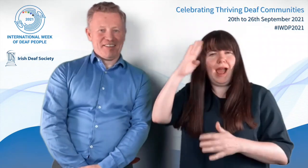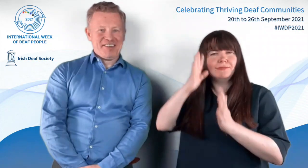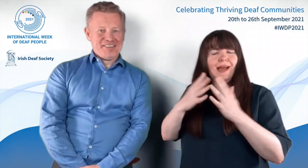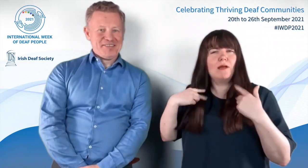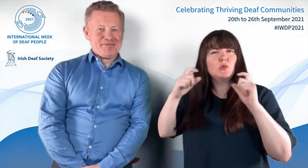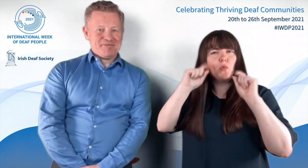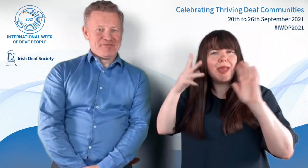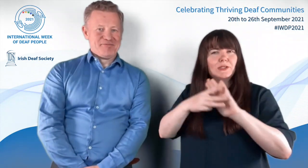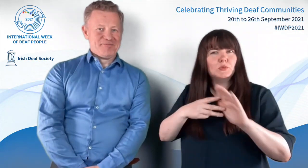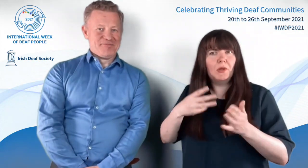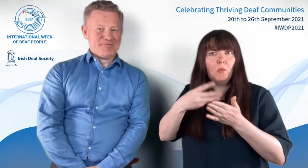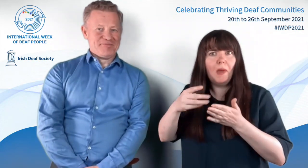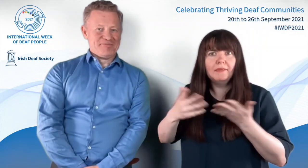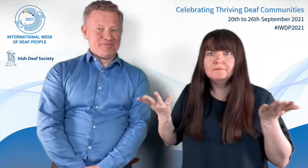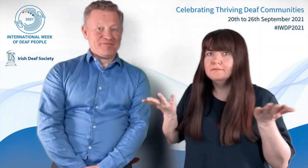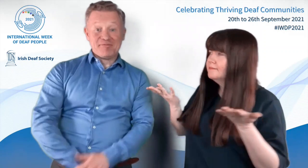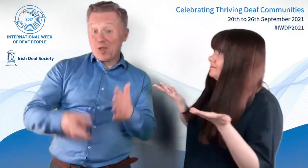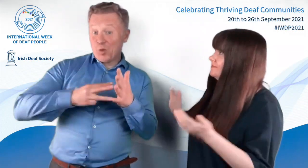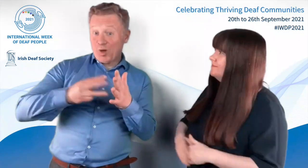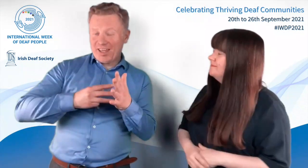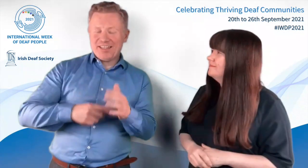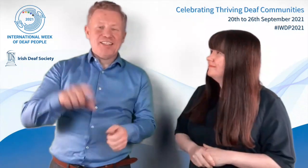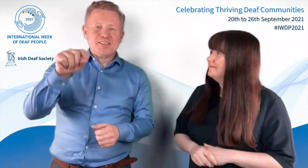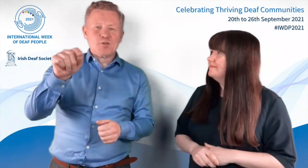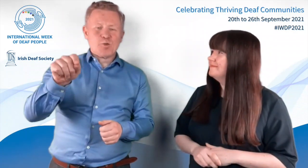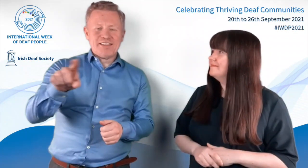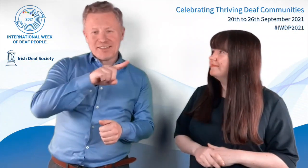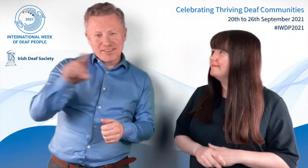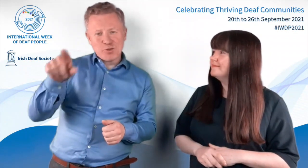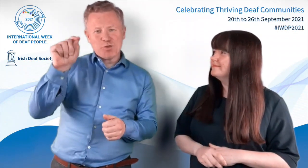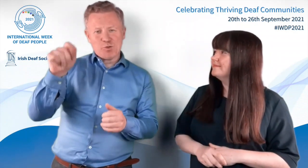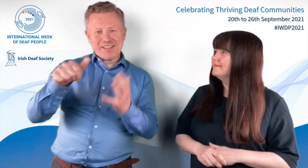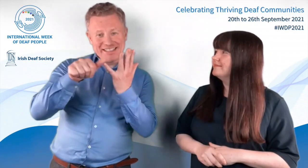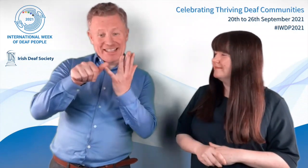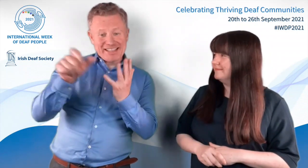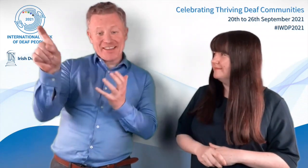during ISL Awareness Week and when is that. John? [John]: It's the 20th to the 26th of September!